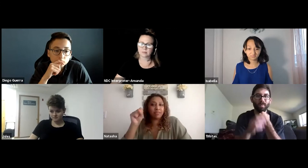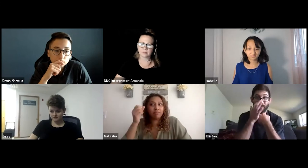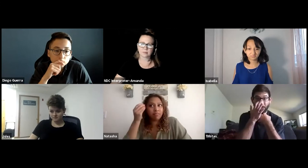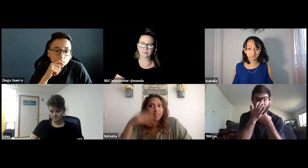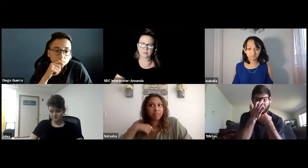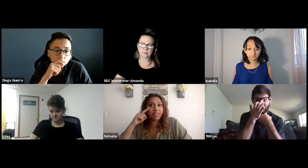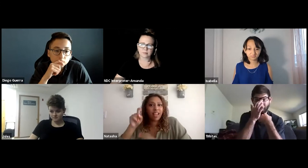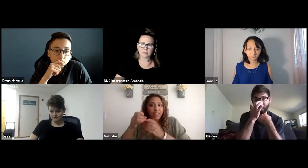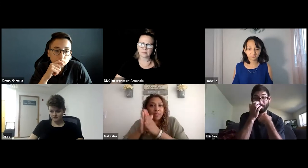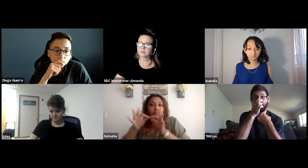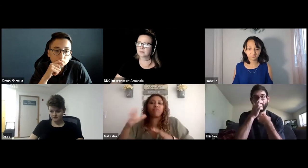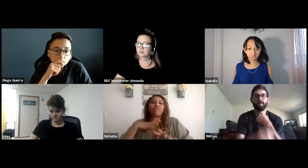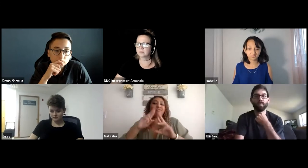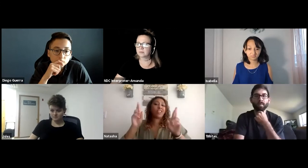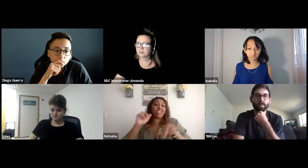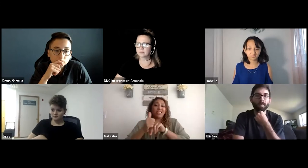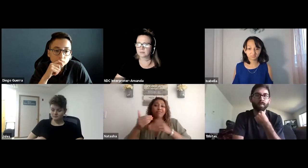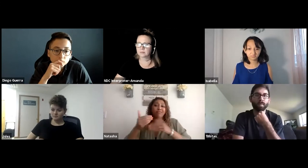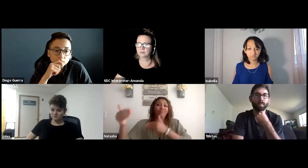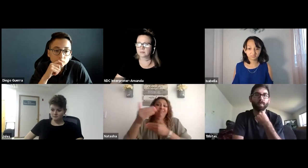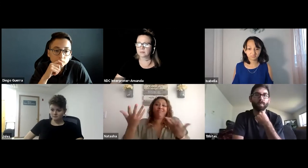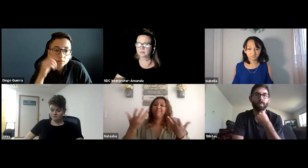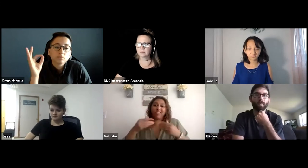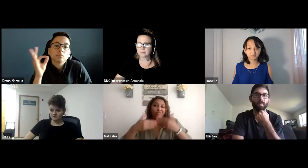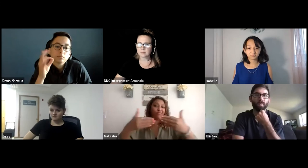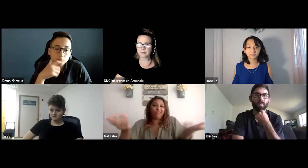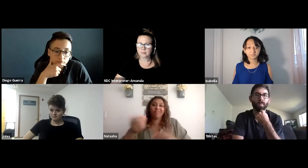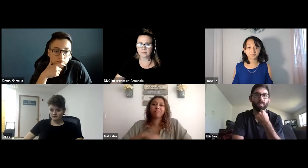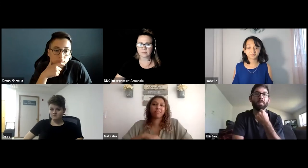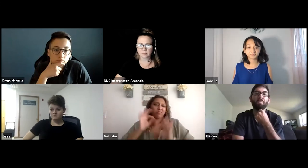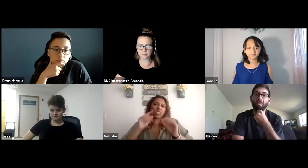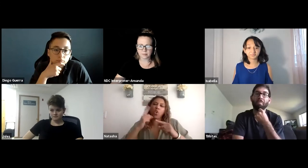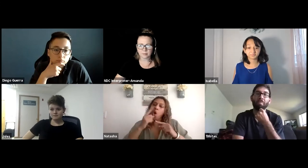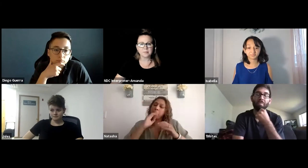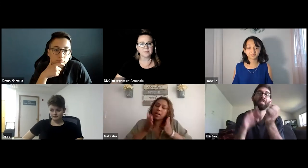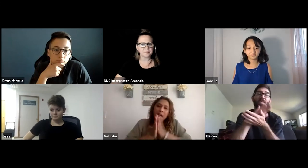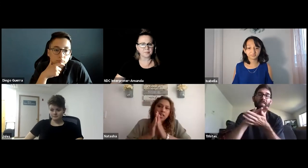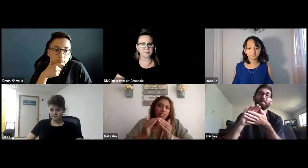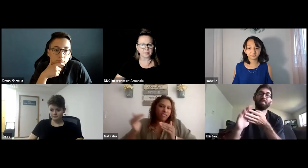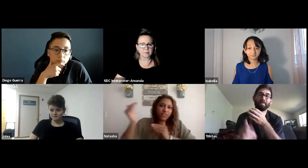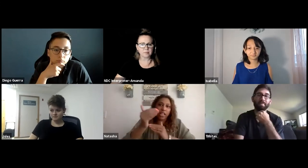Now prior to participating I do ask in advance, I make a request for an interpreter and have it ready ahead of time.